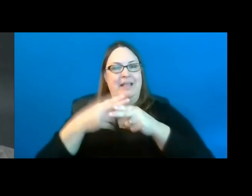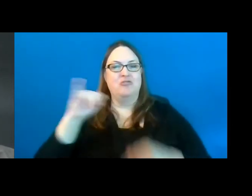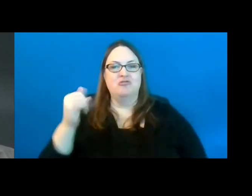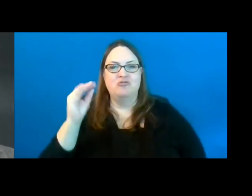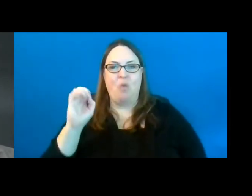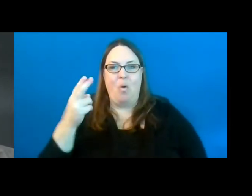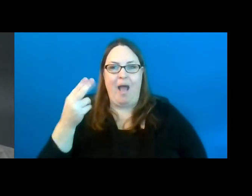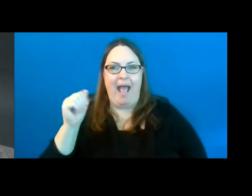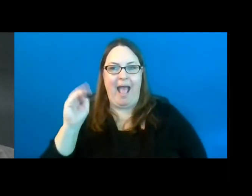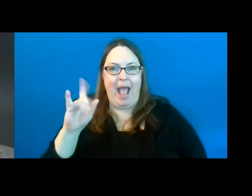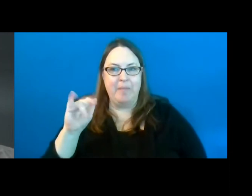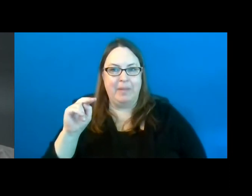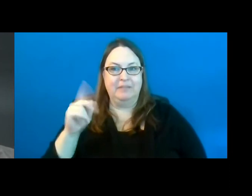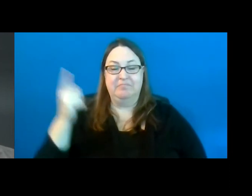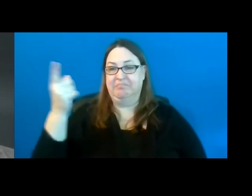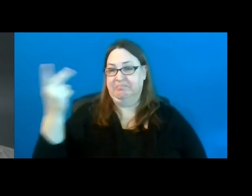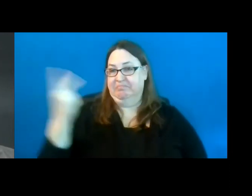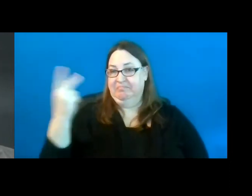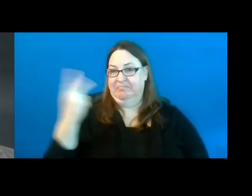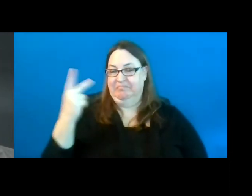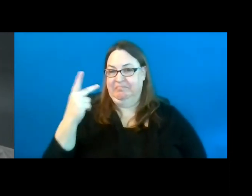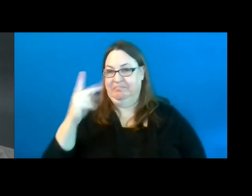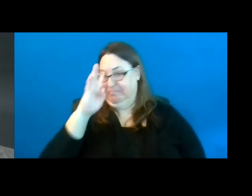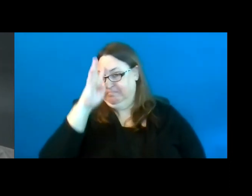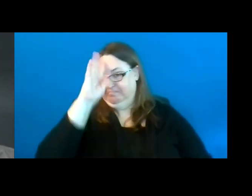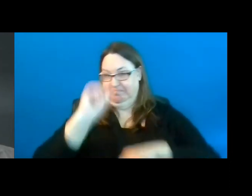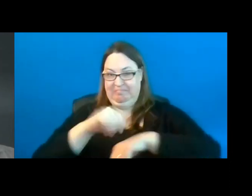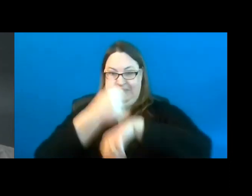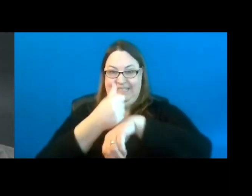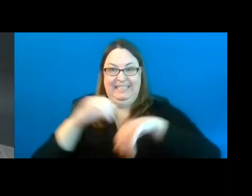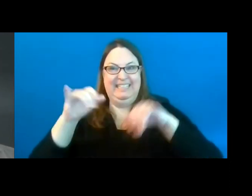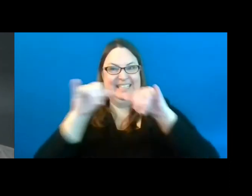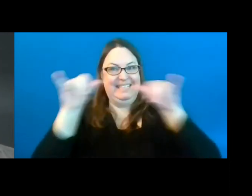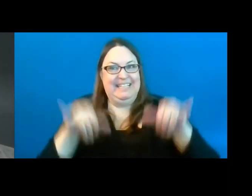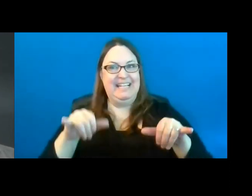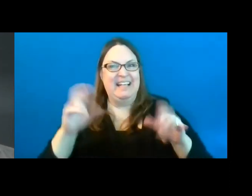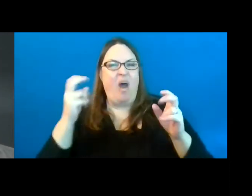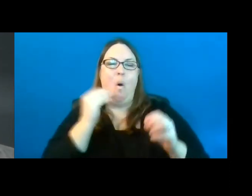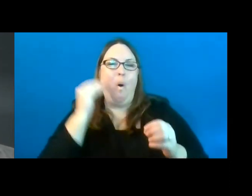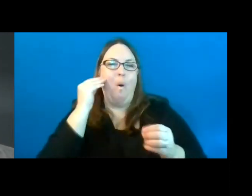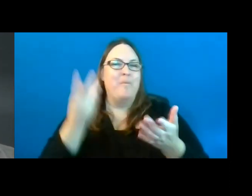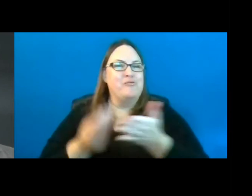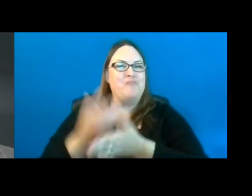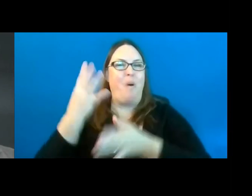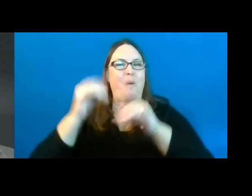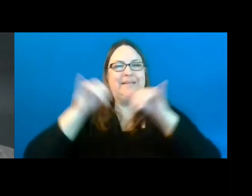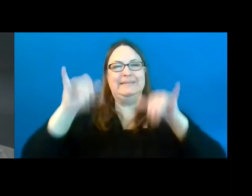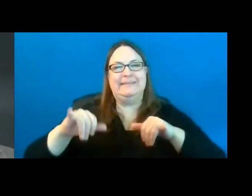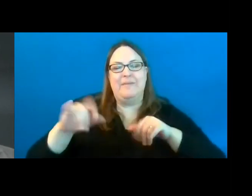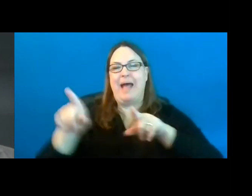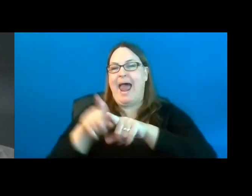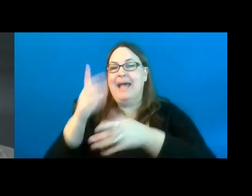Joe and I came up with a system, a homegrown system, just like some of the things that